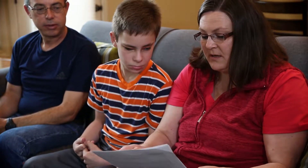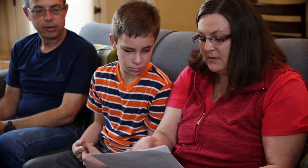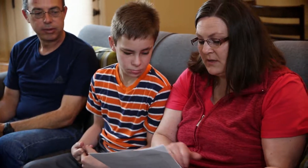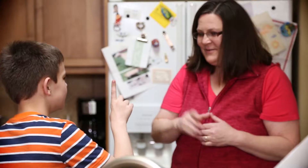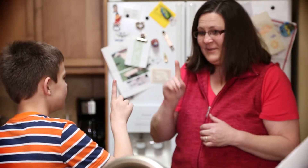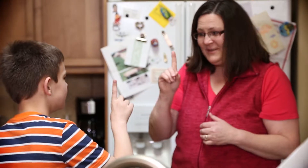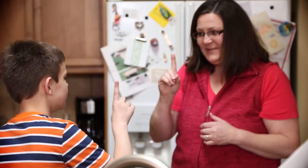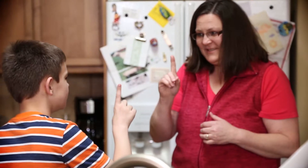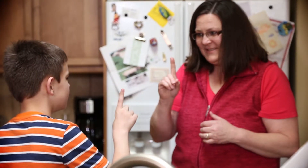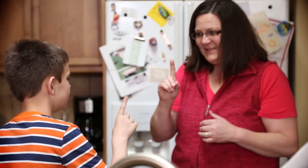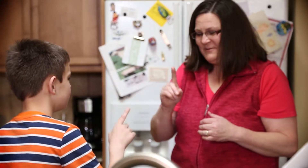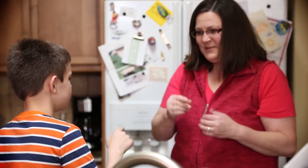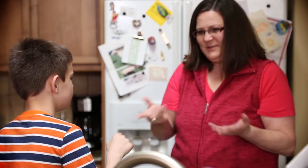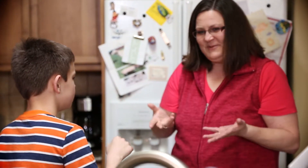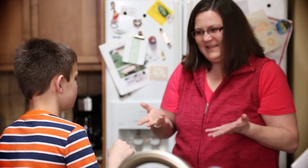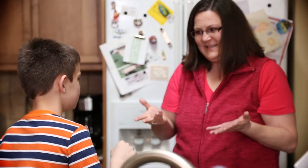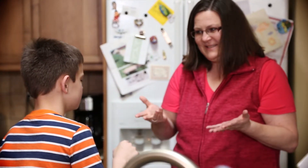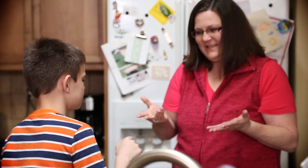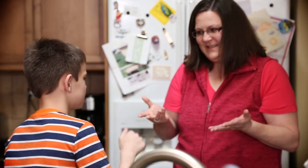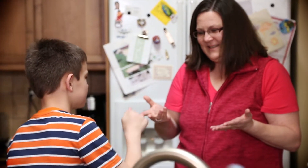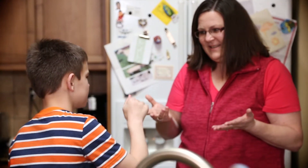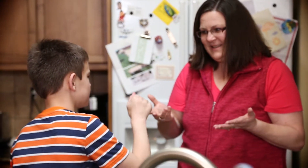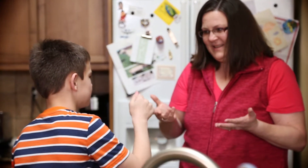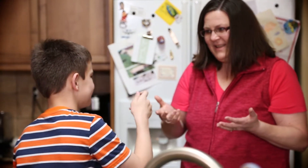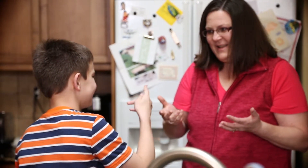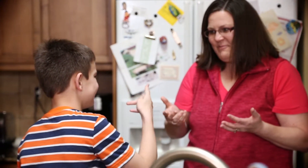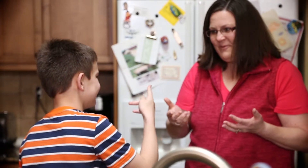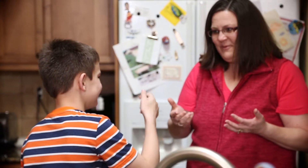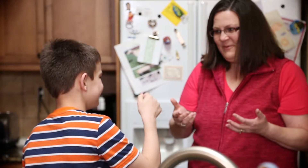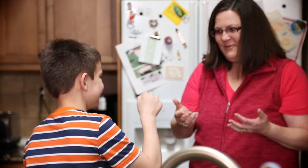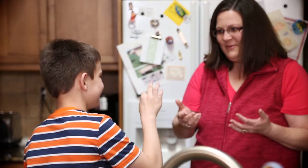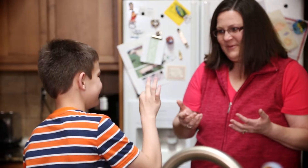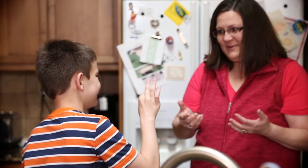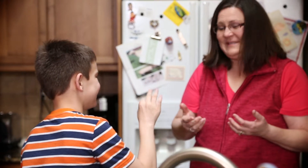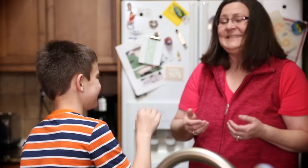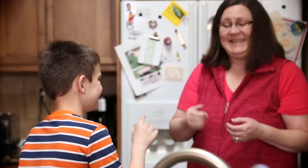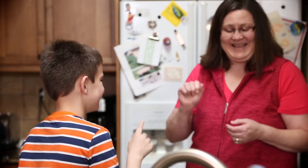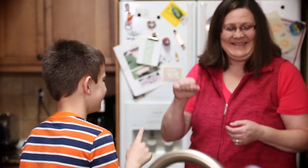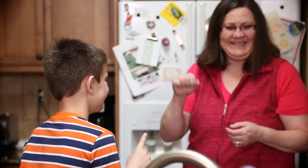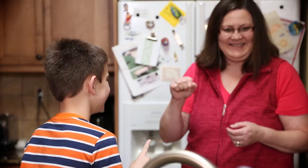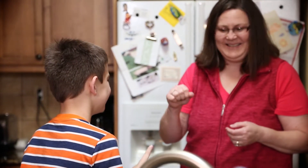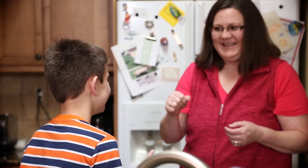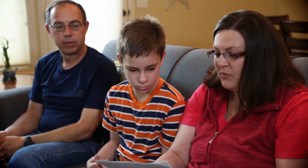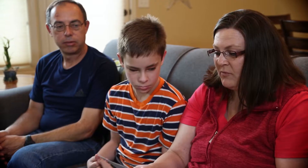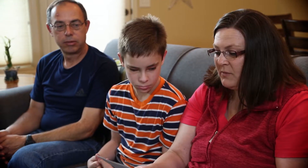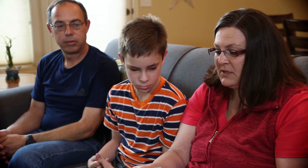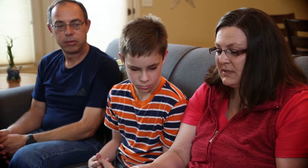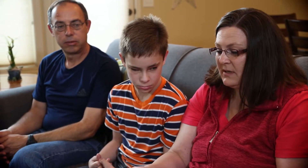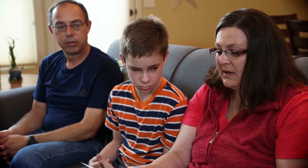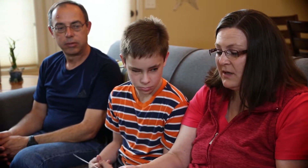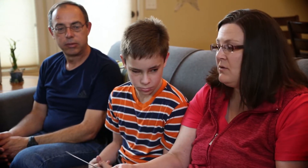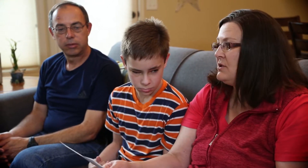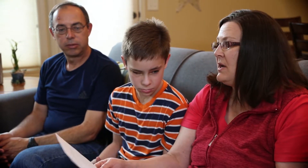he demonstrated a little over two year improvement, which is a huge gain